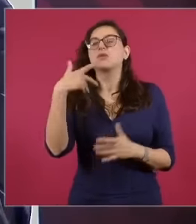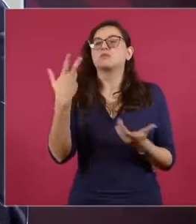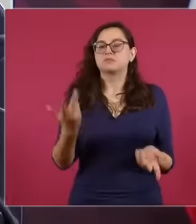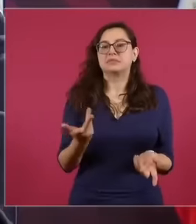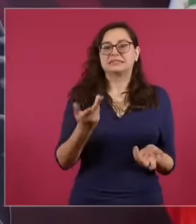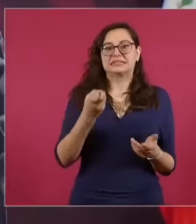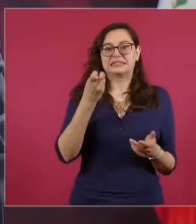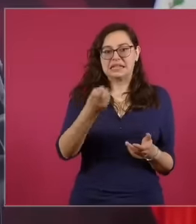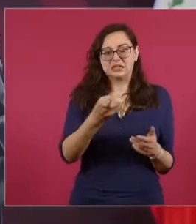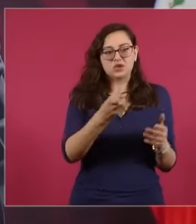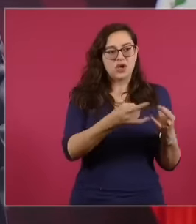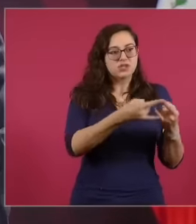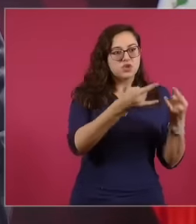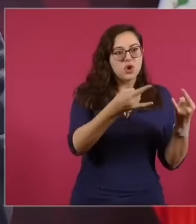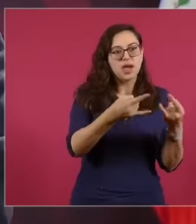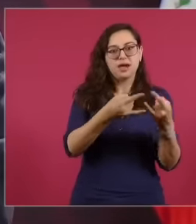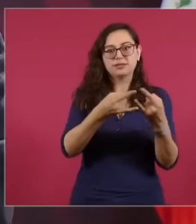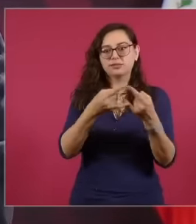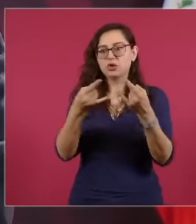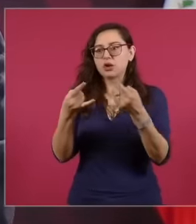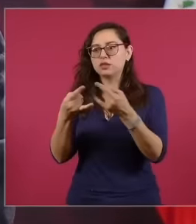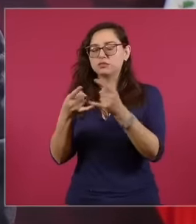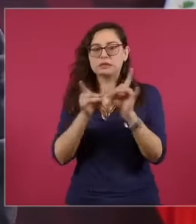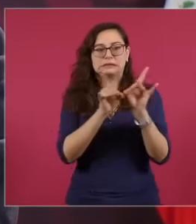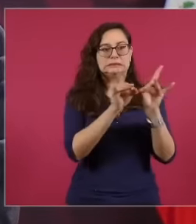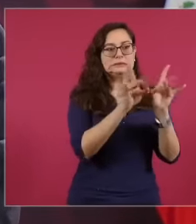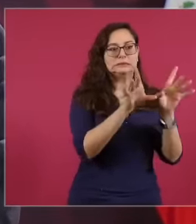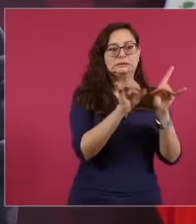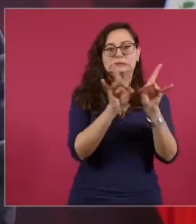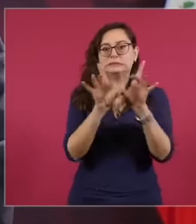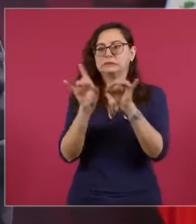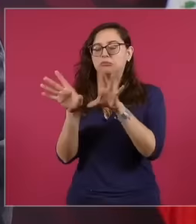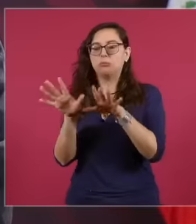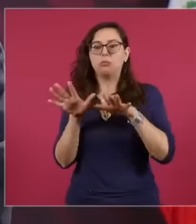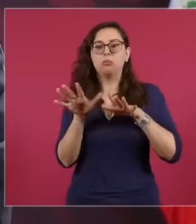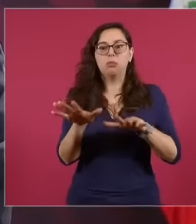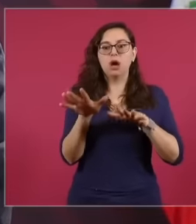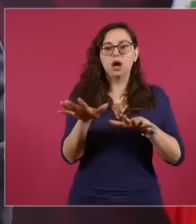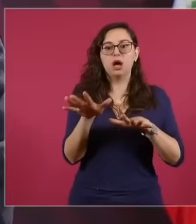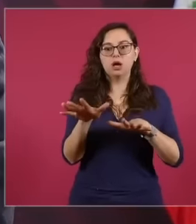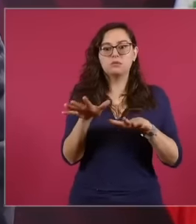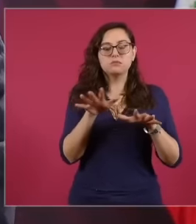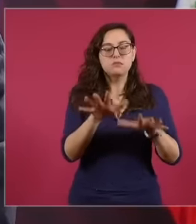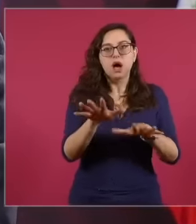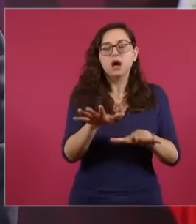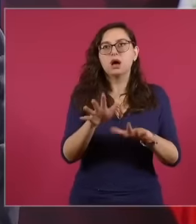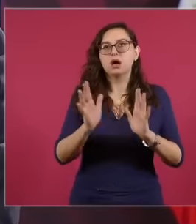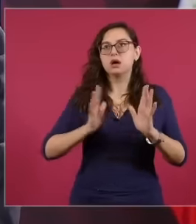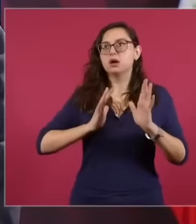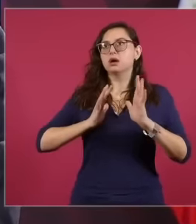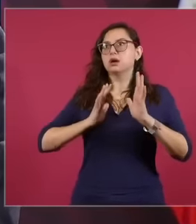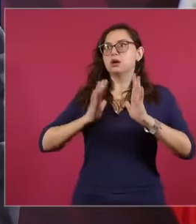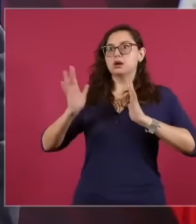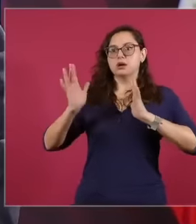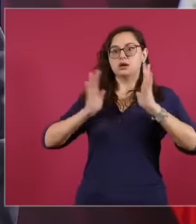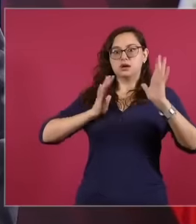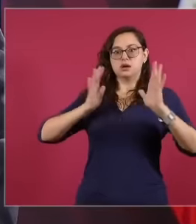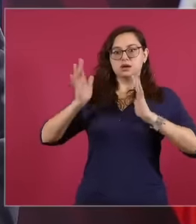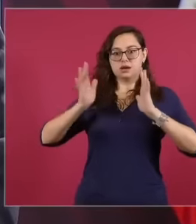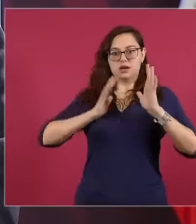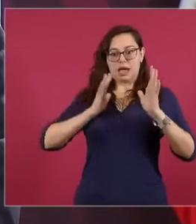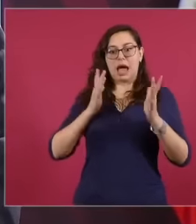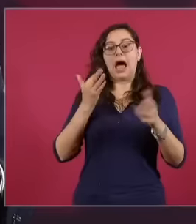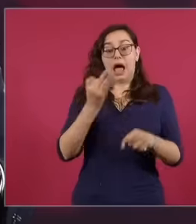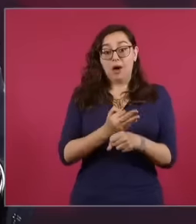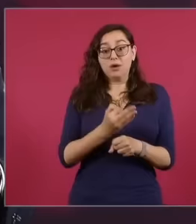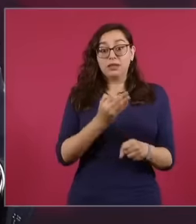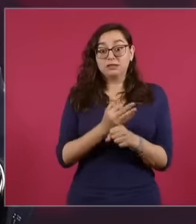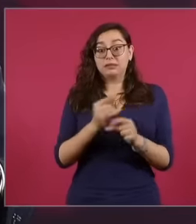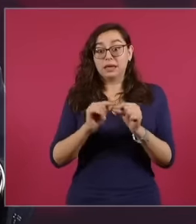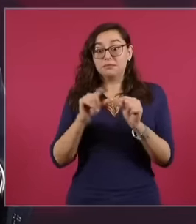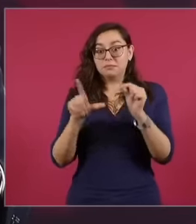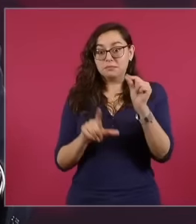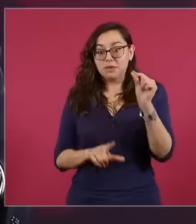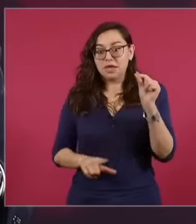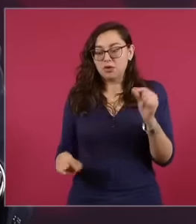extraordinary chapters so uh These are moments that we are seeing